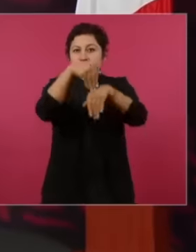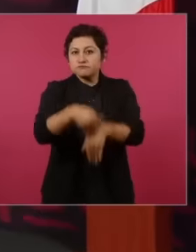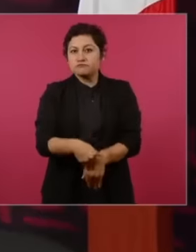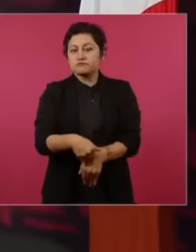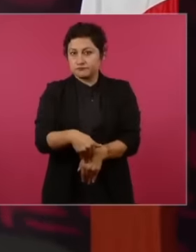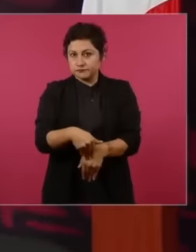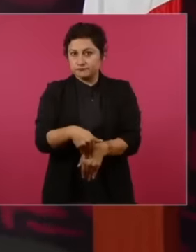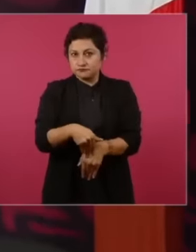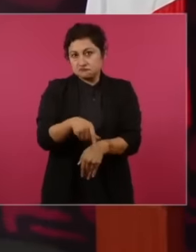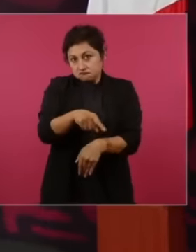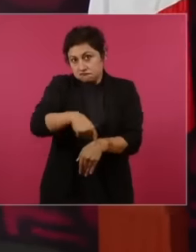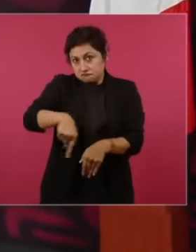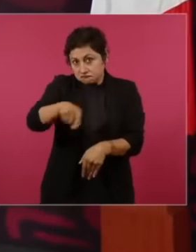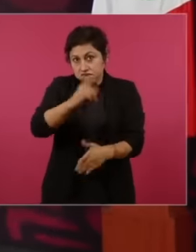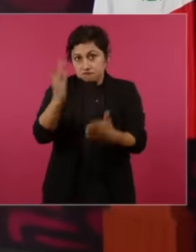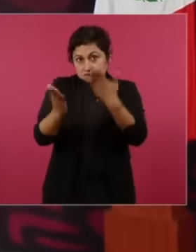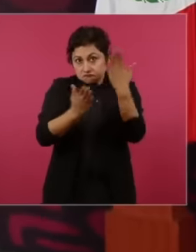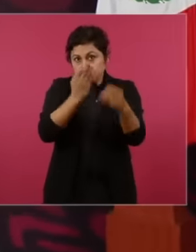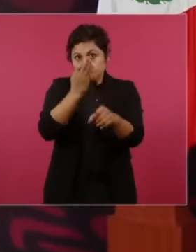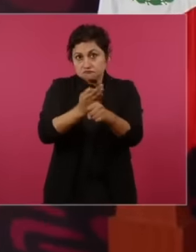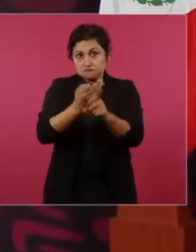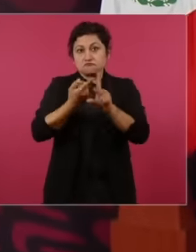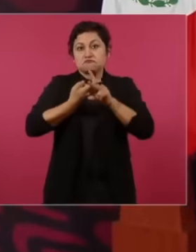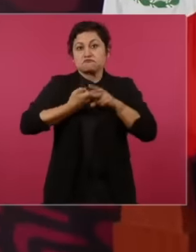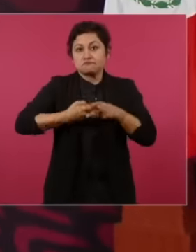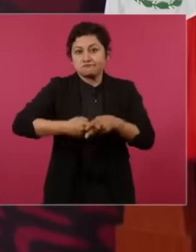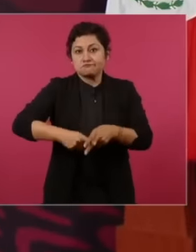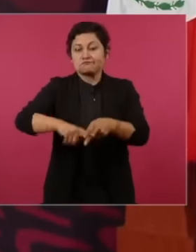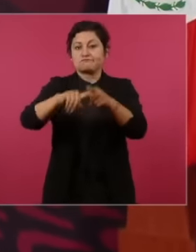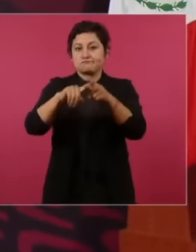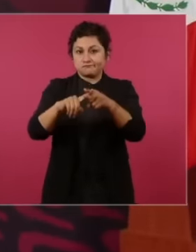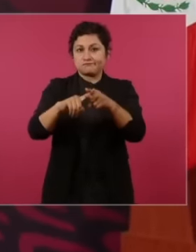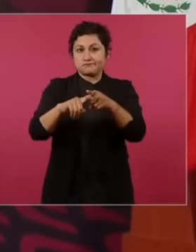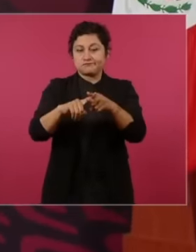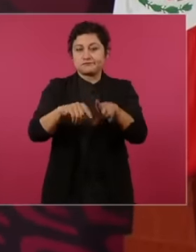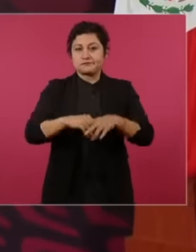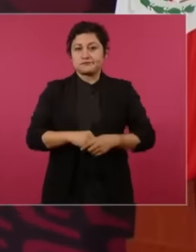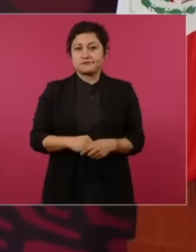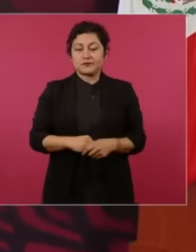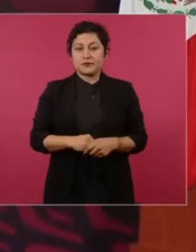, it is full of